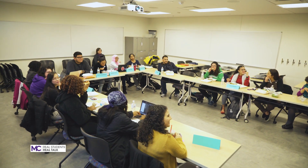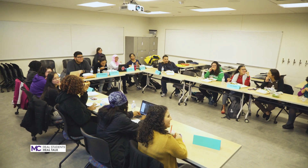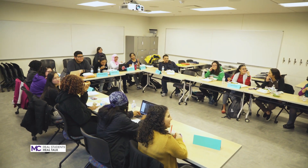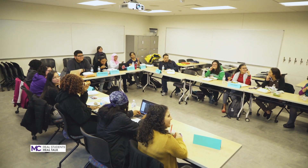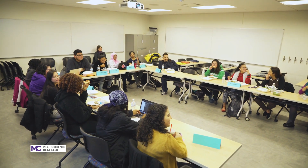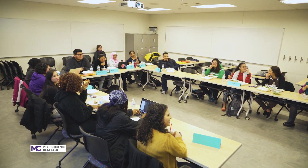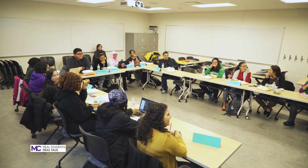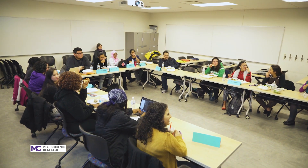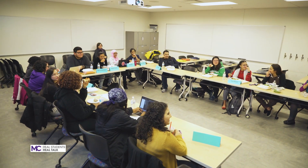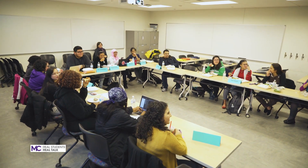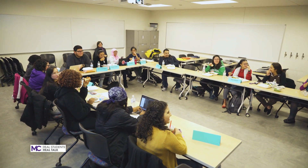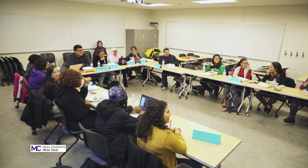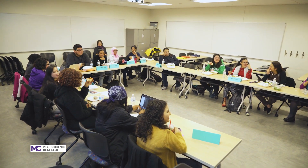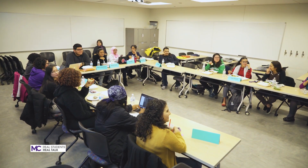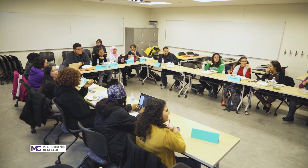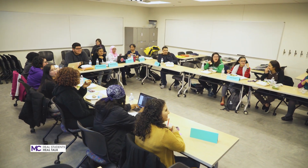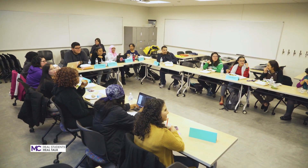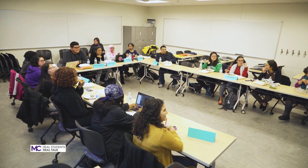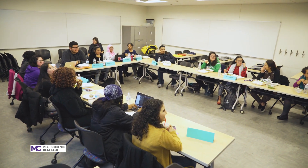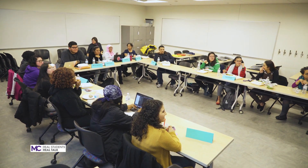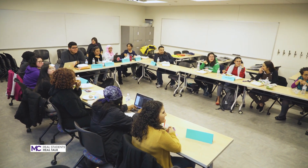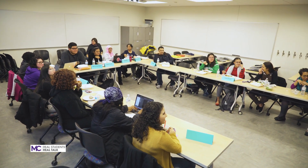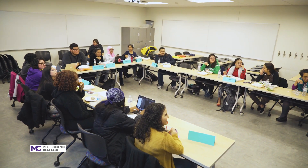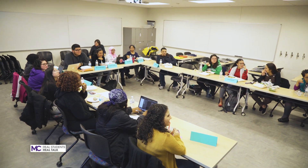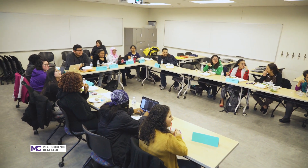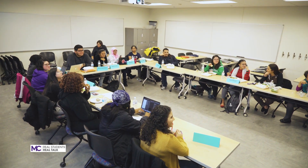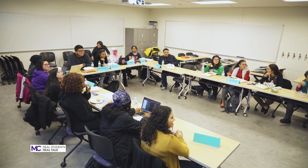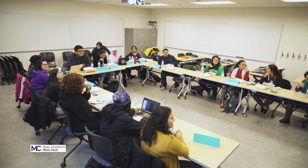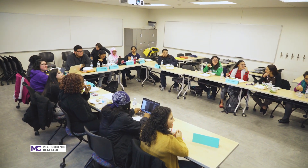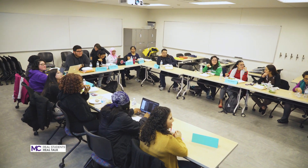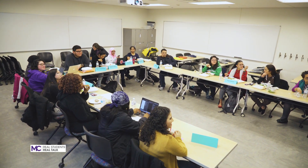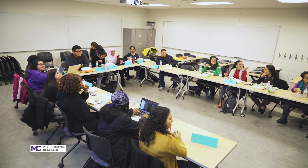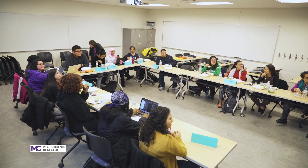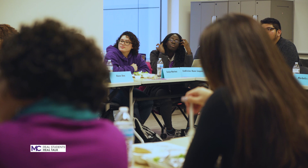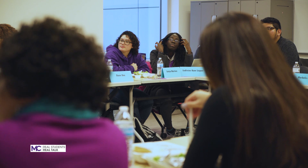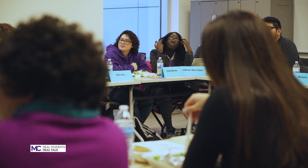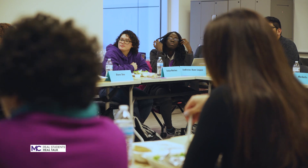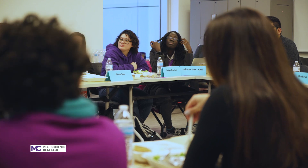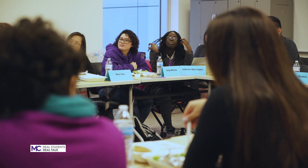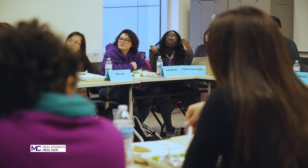Tuesdays but I'm something one of